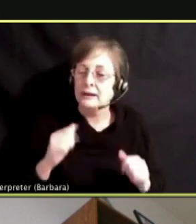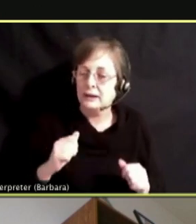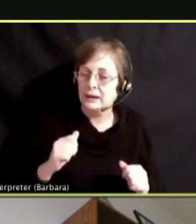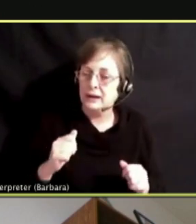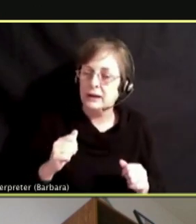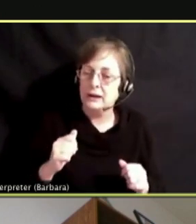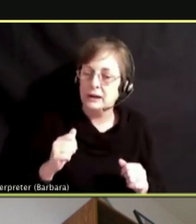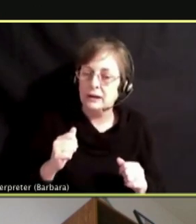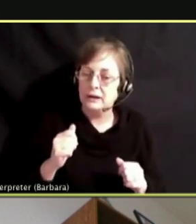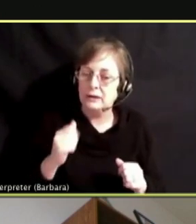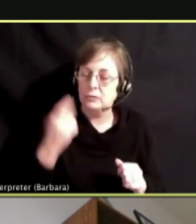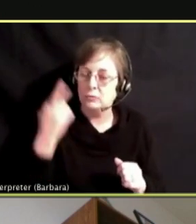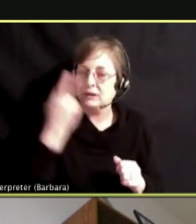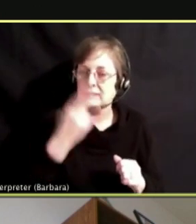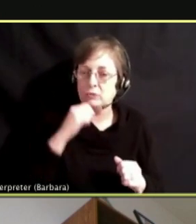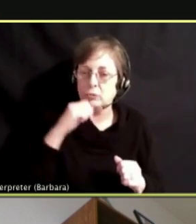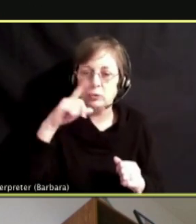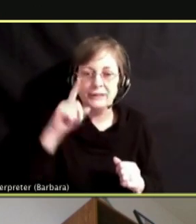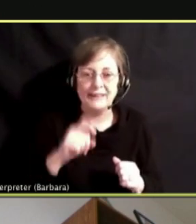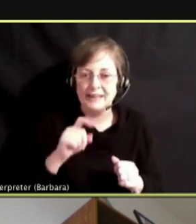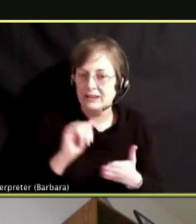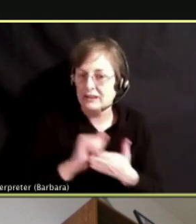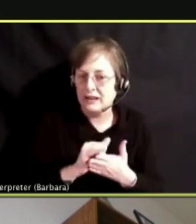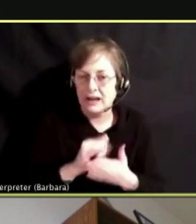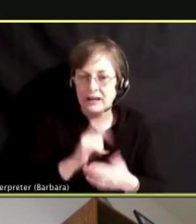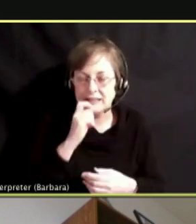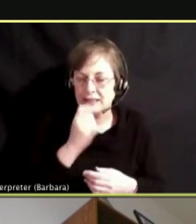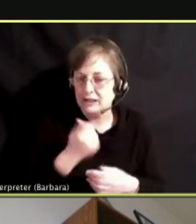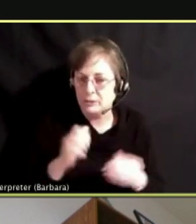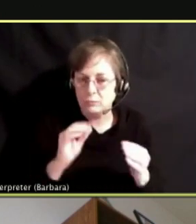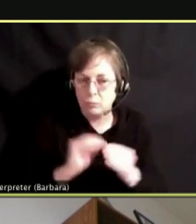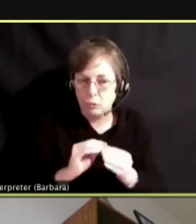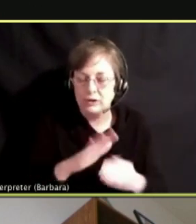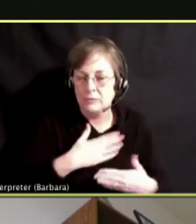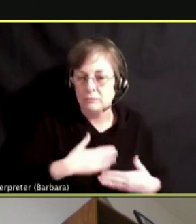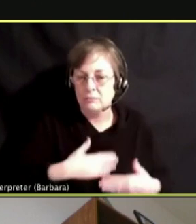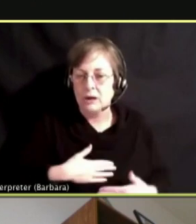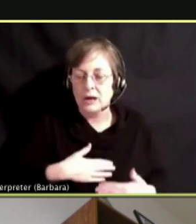AND GET THEIR BODIES TO A POINT THEY ARE NO LONGER DEPENDENT ON THE DRUG.